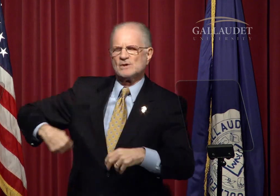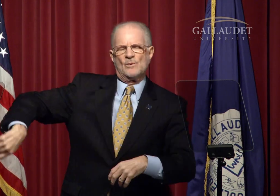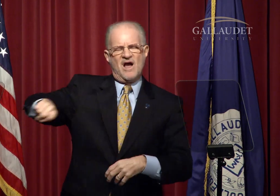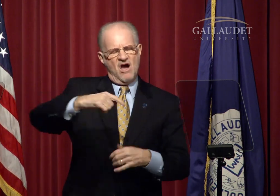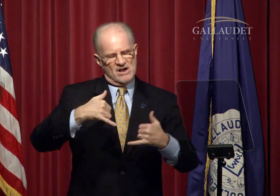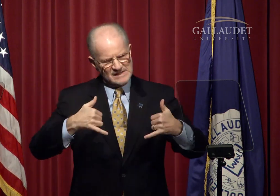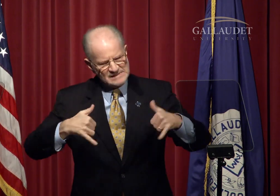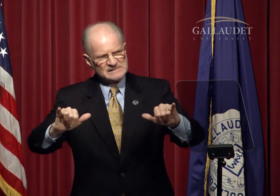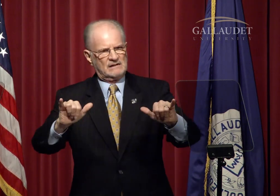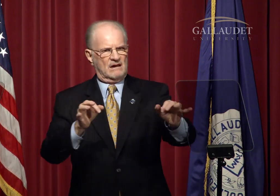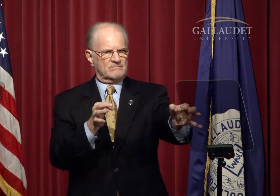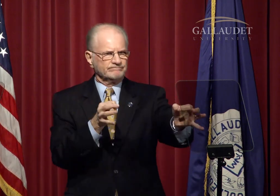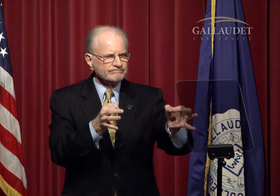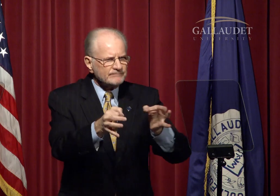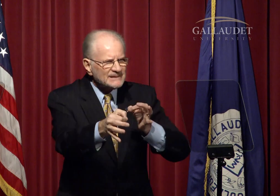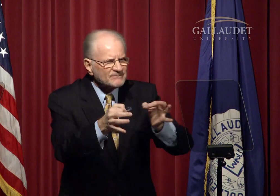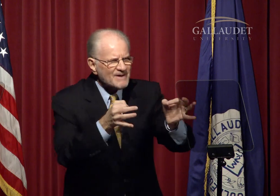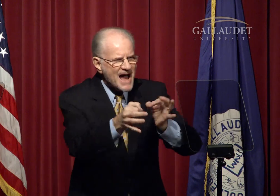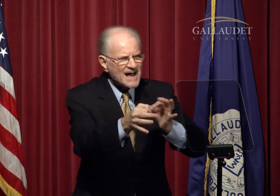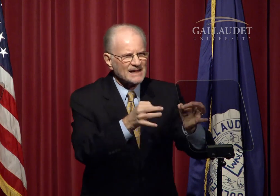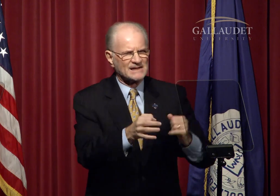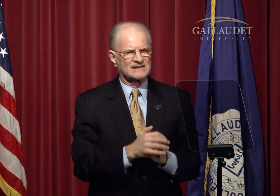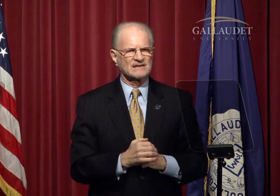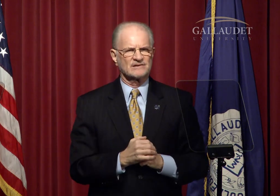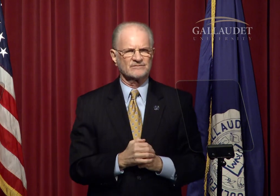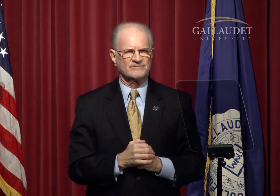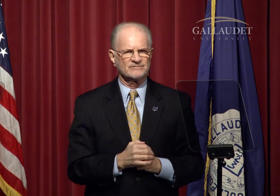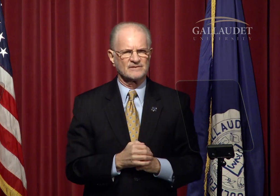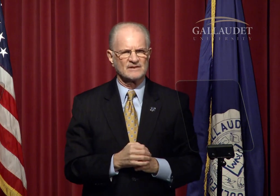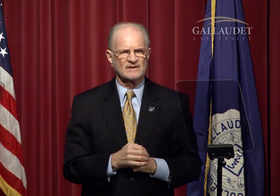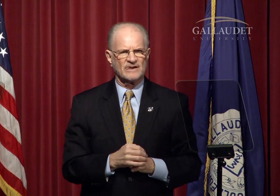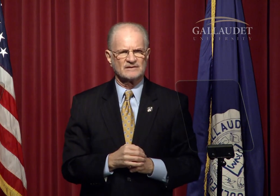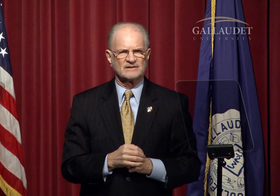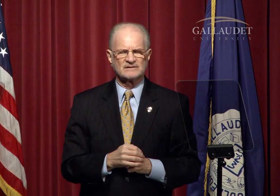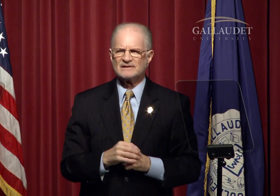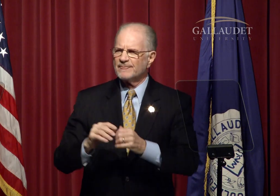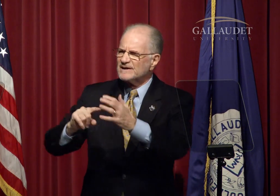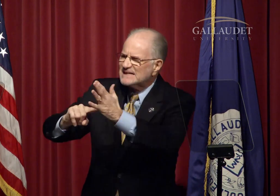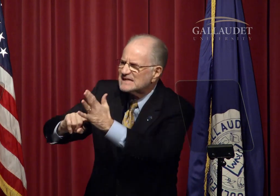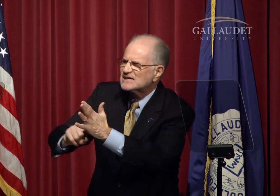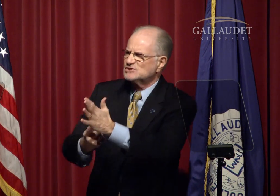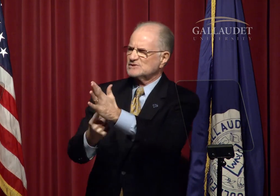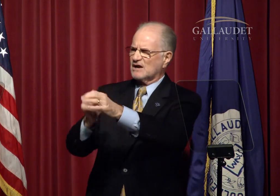is an issue we are still defining.